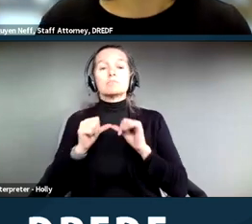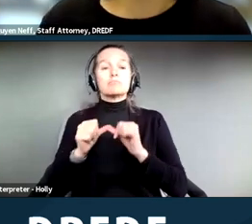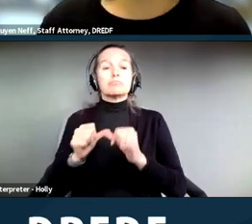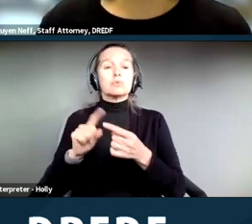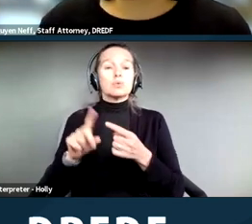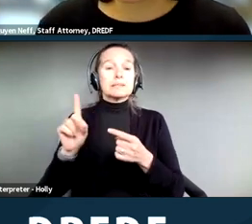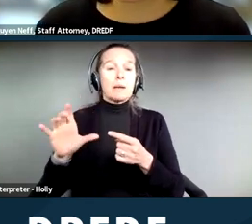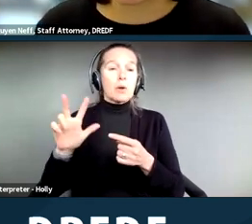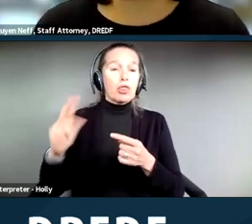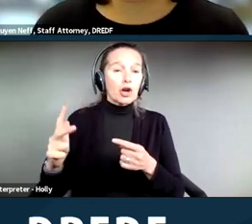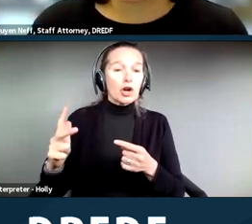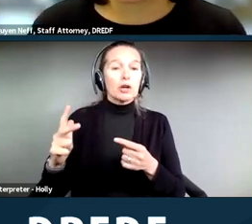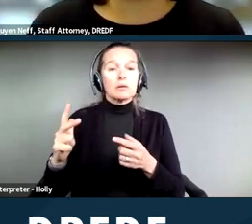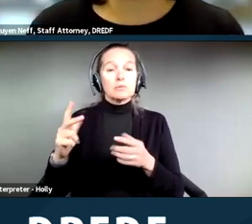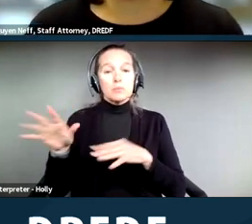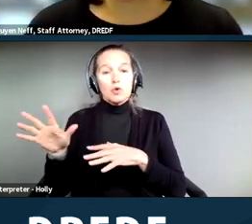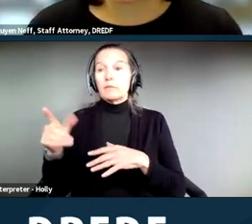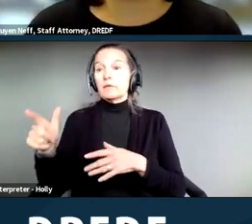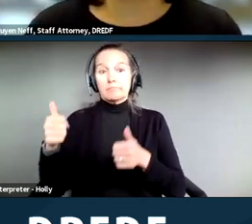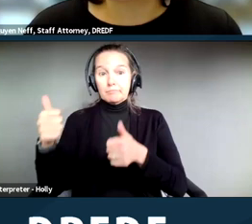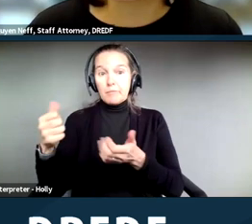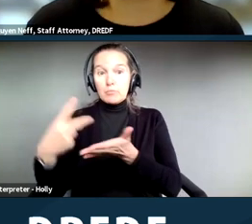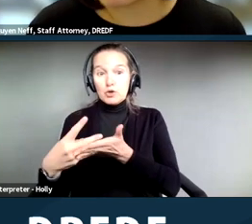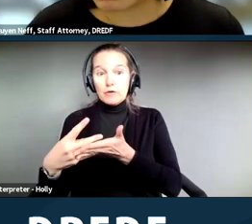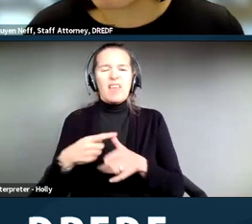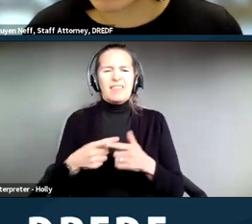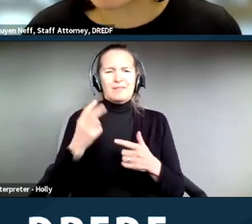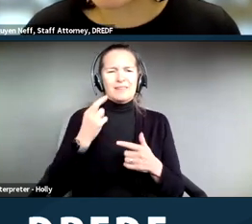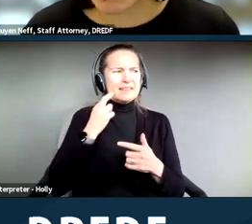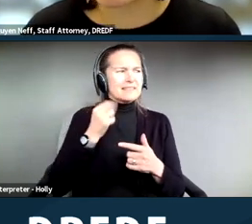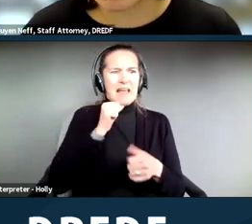and then you realize that that is not enough time, you could make a second reasonable